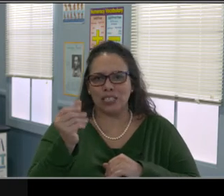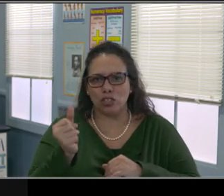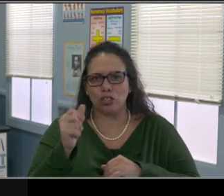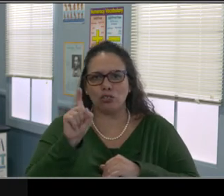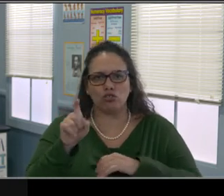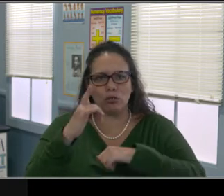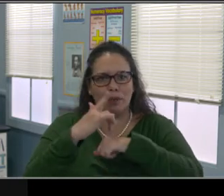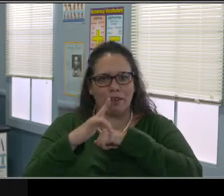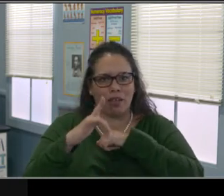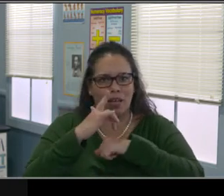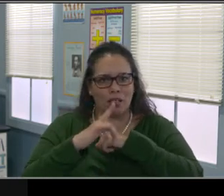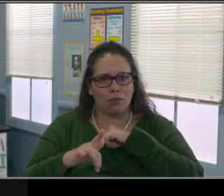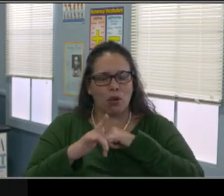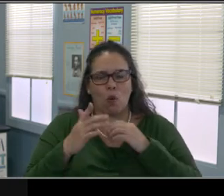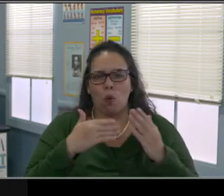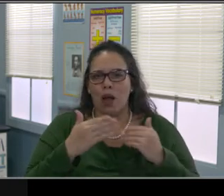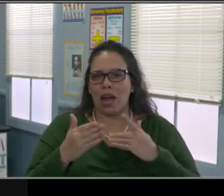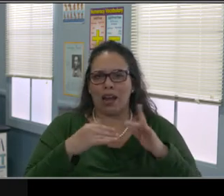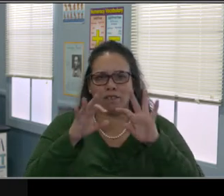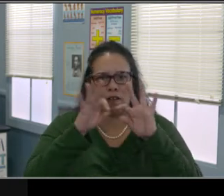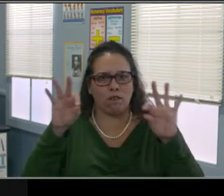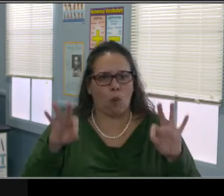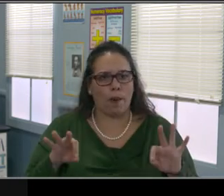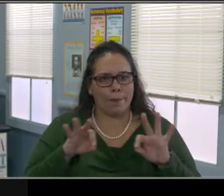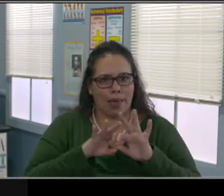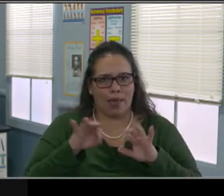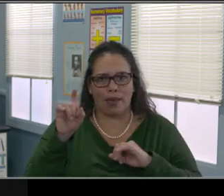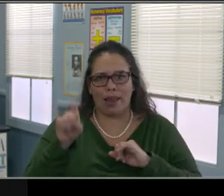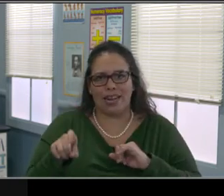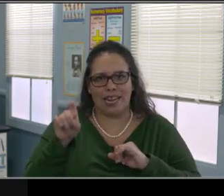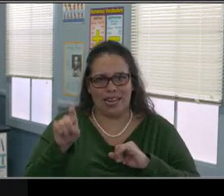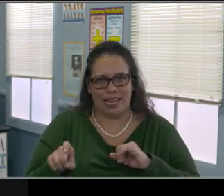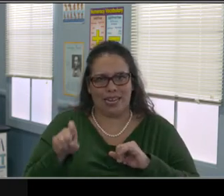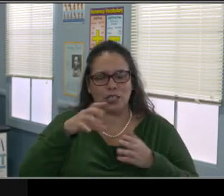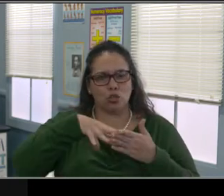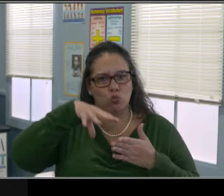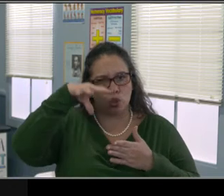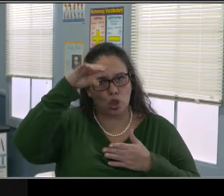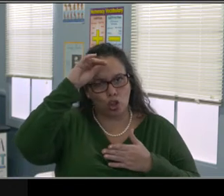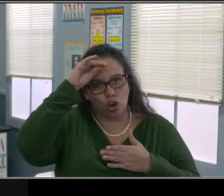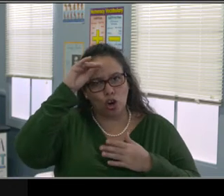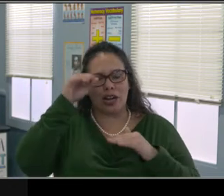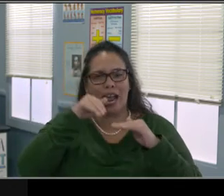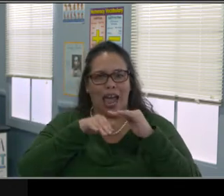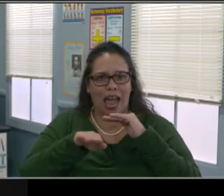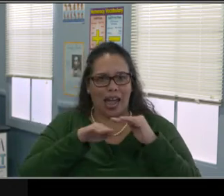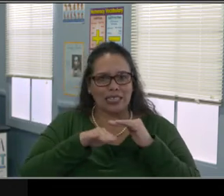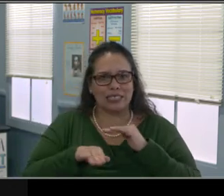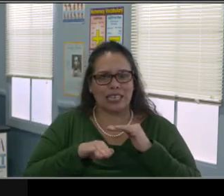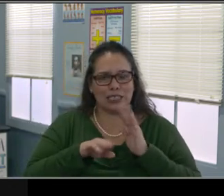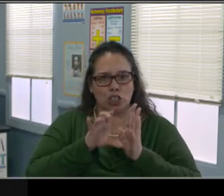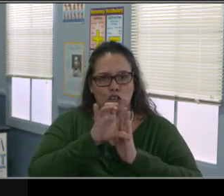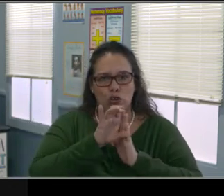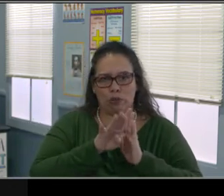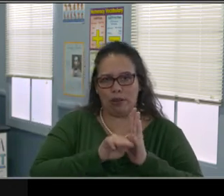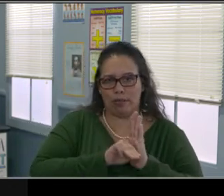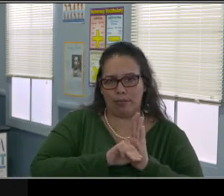and I don't mean kids who have an IEP or special education children, need to not have homework.